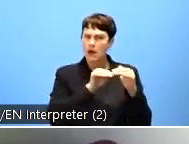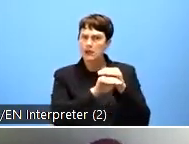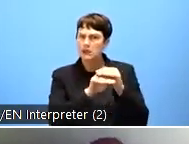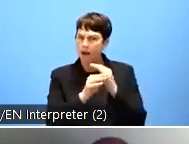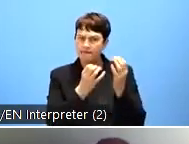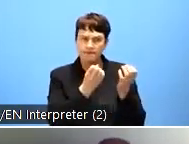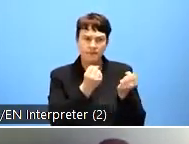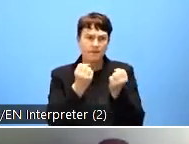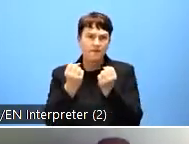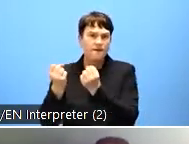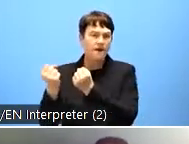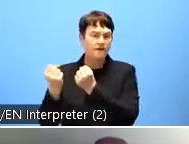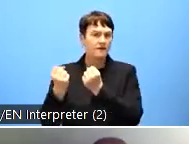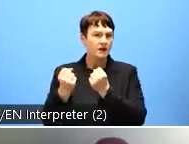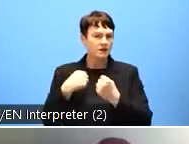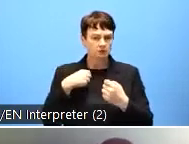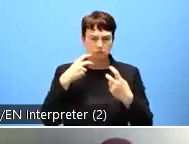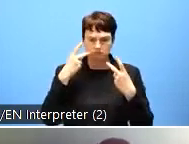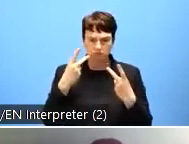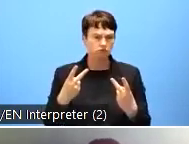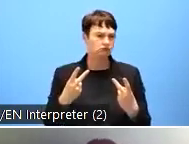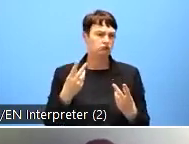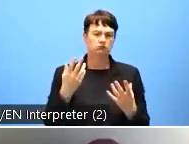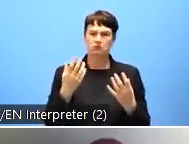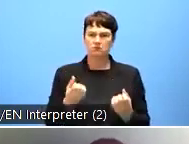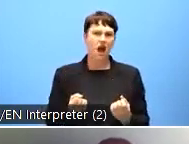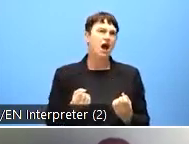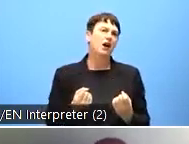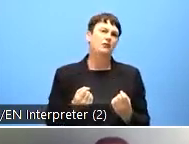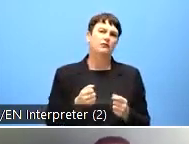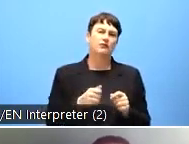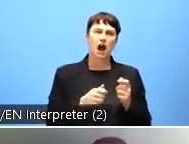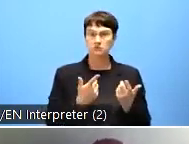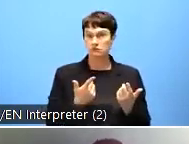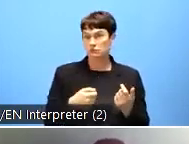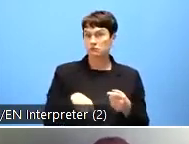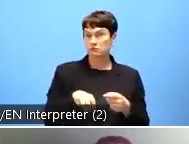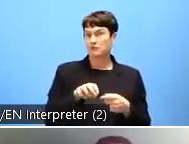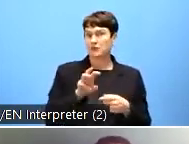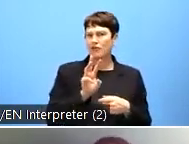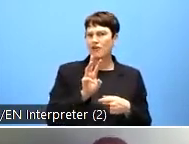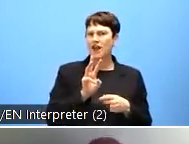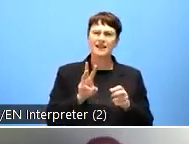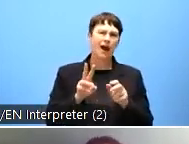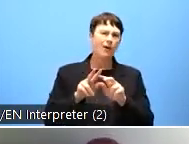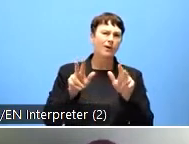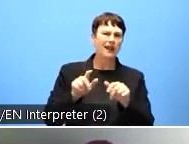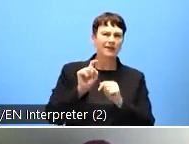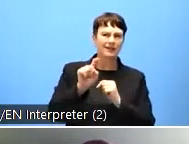compliance and websites that can claim to be absolutely accessible. It's that we see